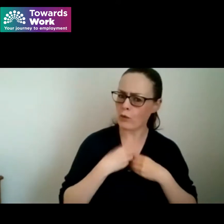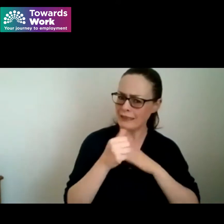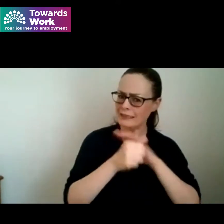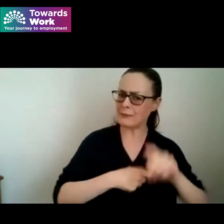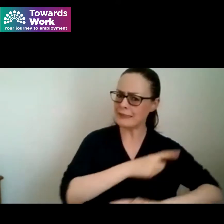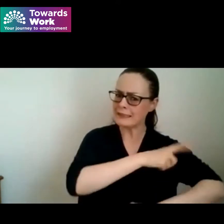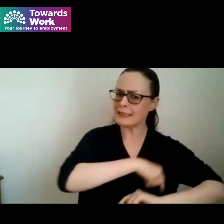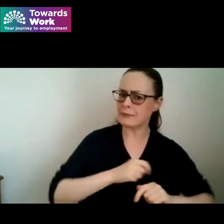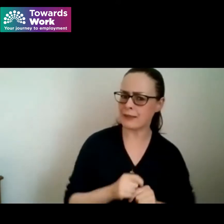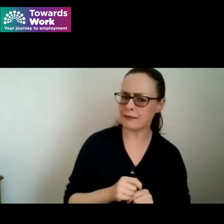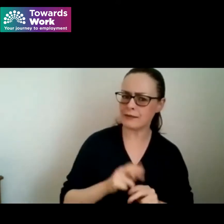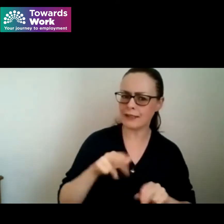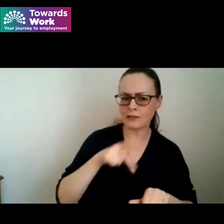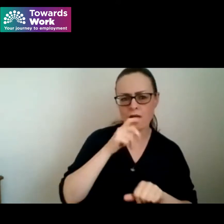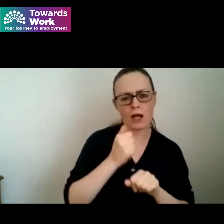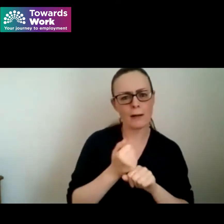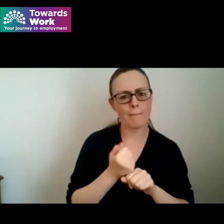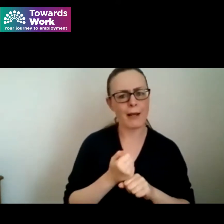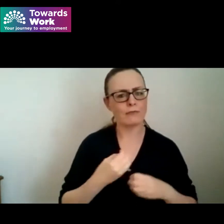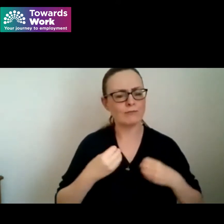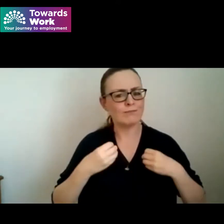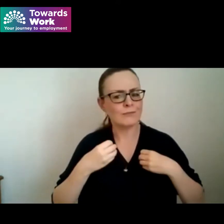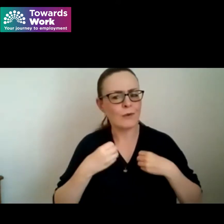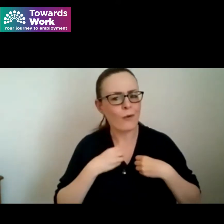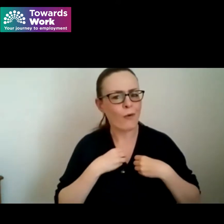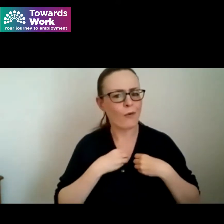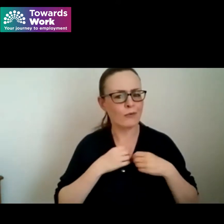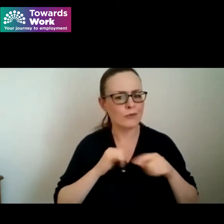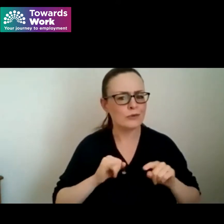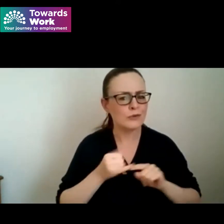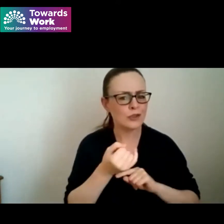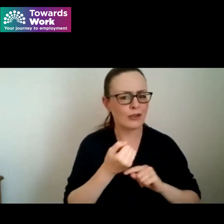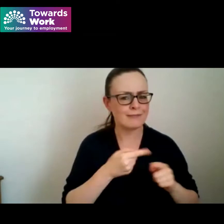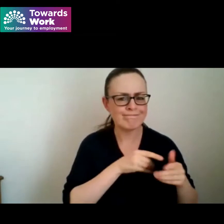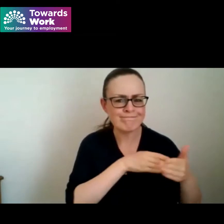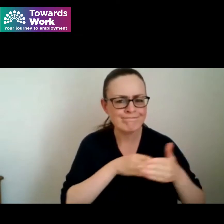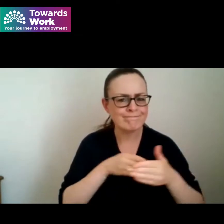and can speak to the various barriers they have encountered along their journey they will share